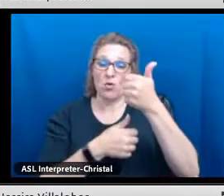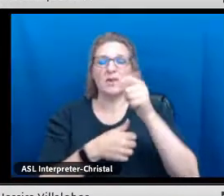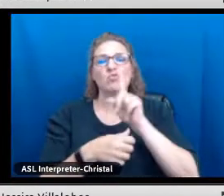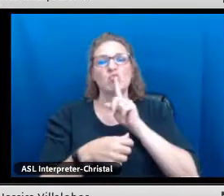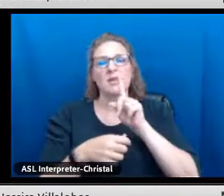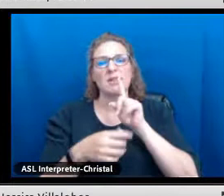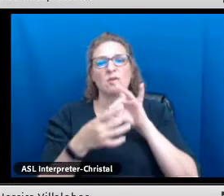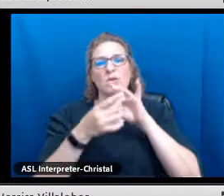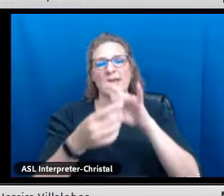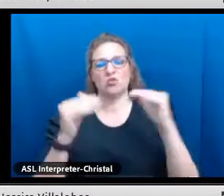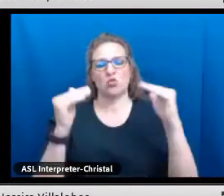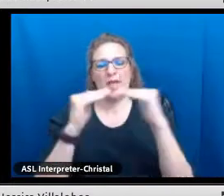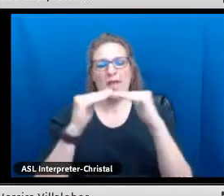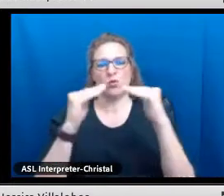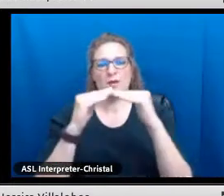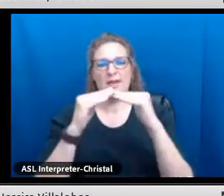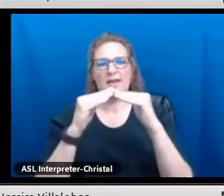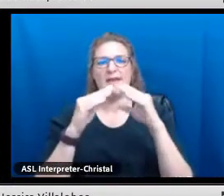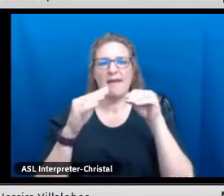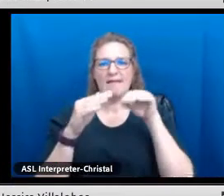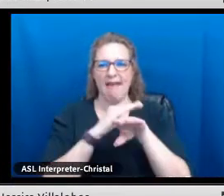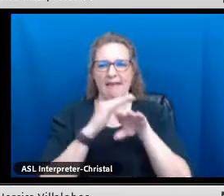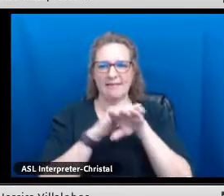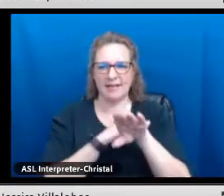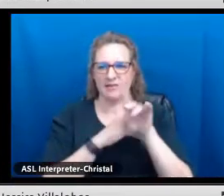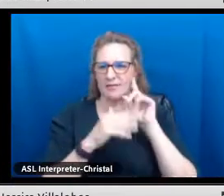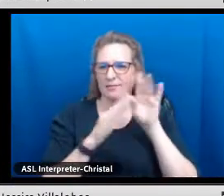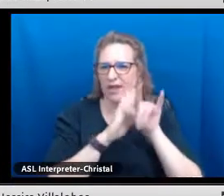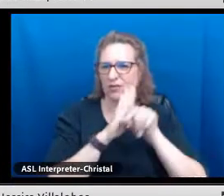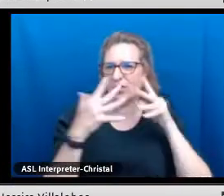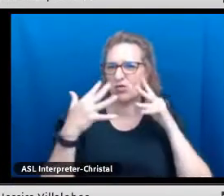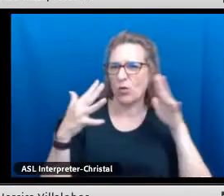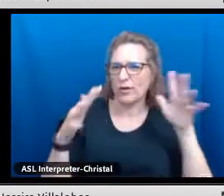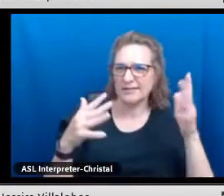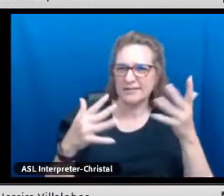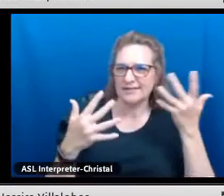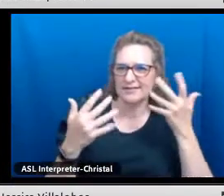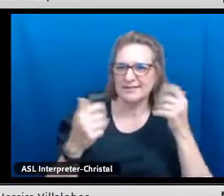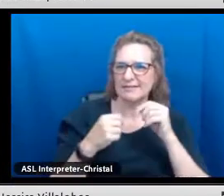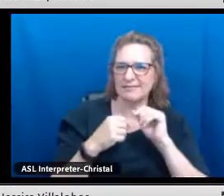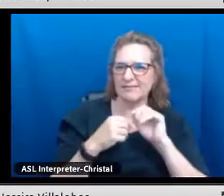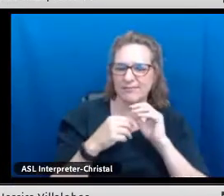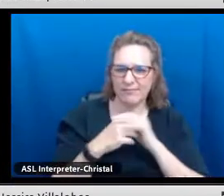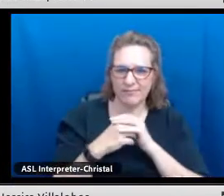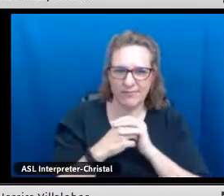said, the main pull and priority really is about equity and access.